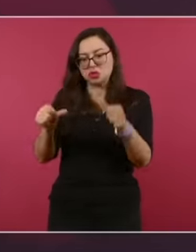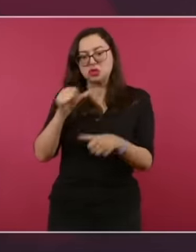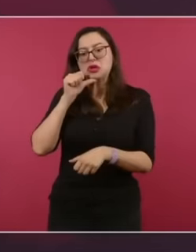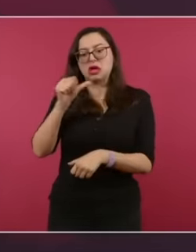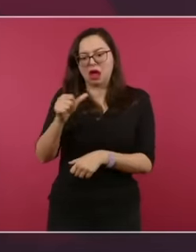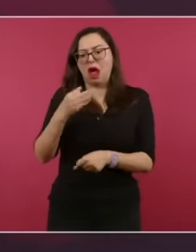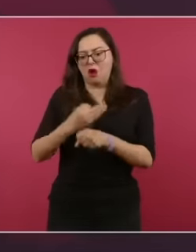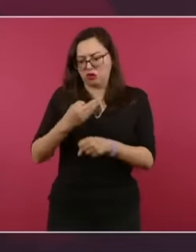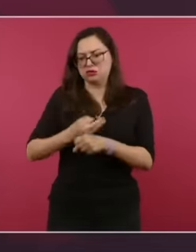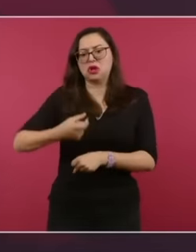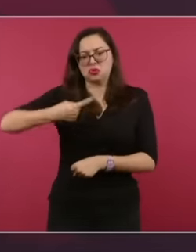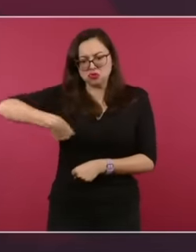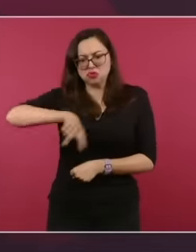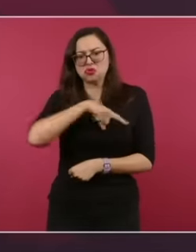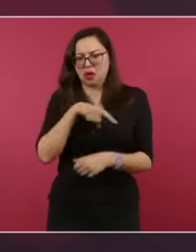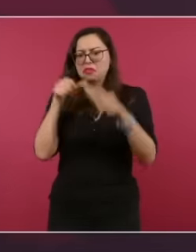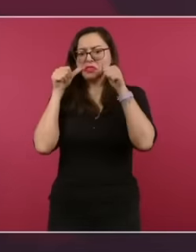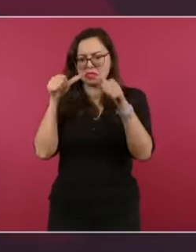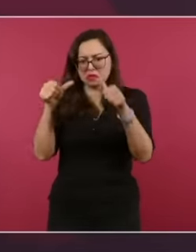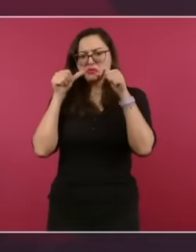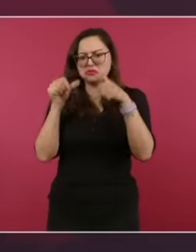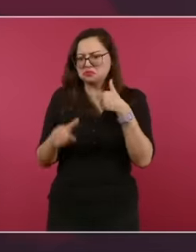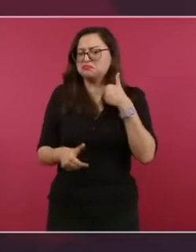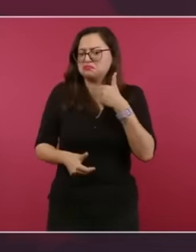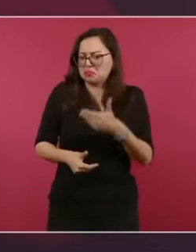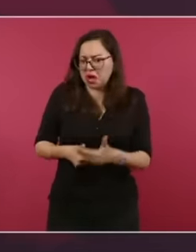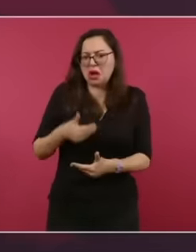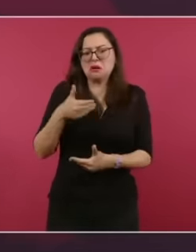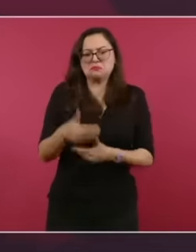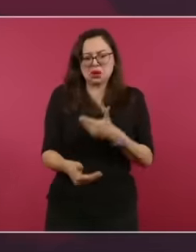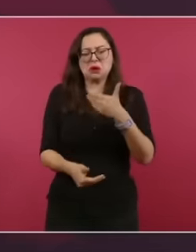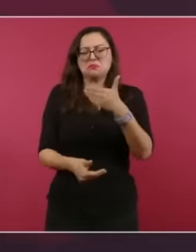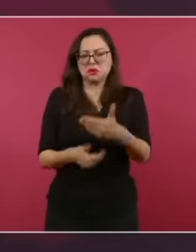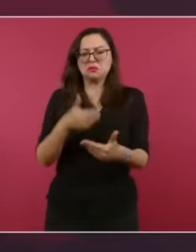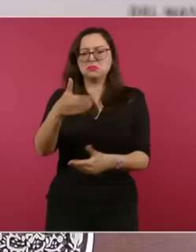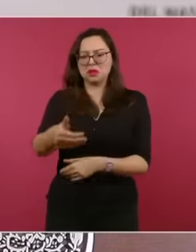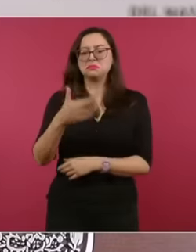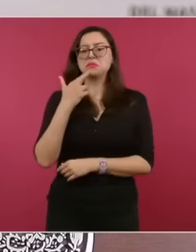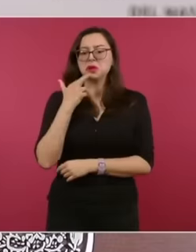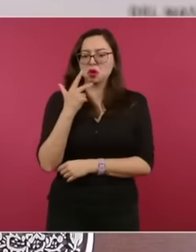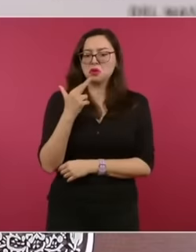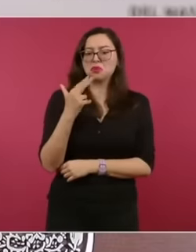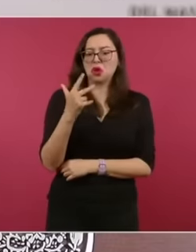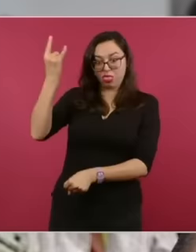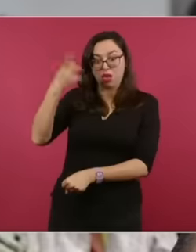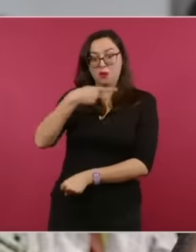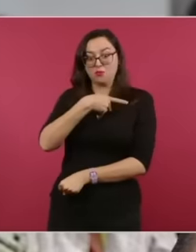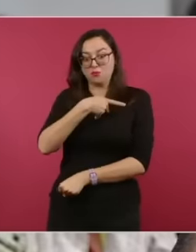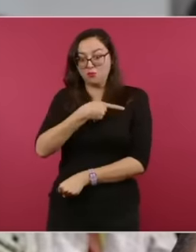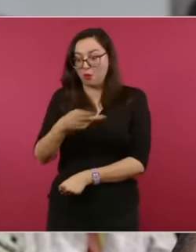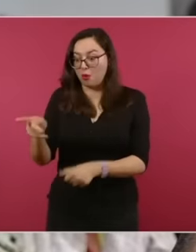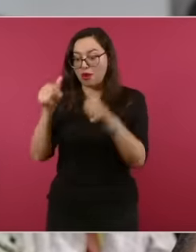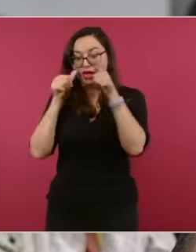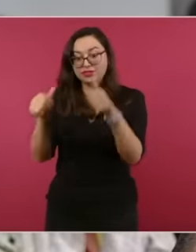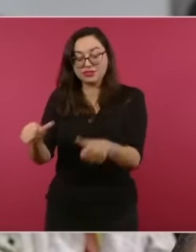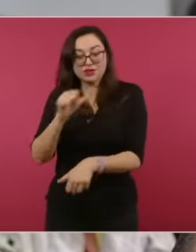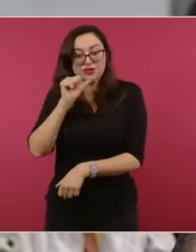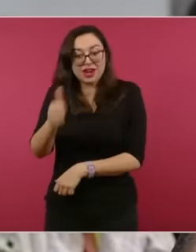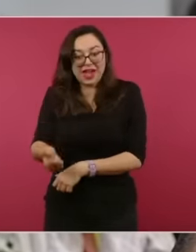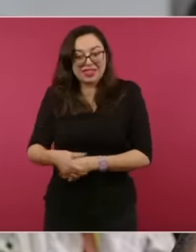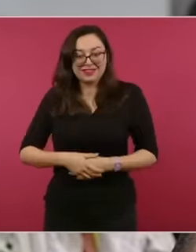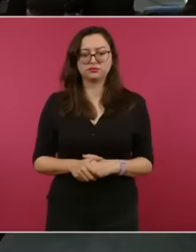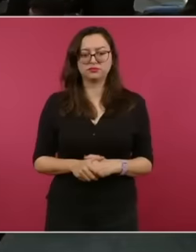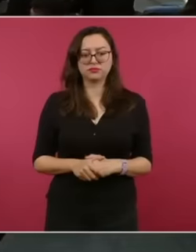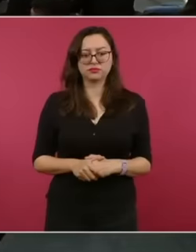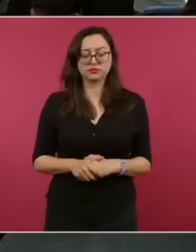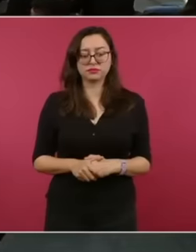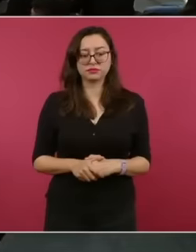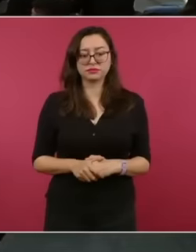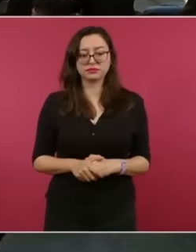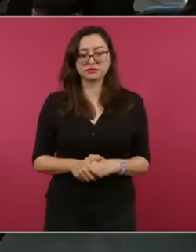moving forward quite a bit quite a bit but it's not half it's 21 million Sorry I don't but no no no no